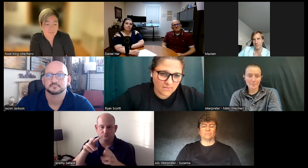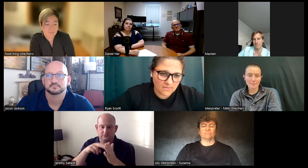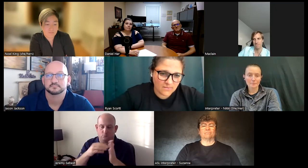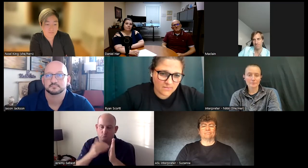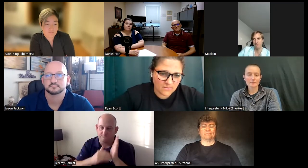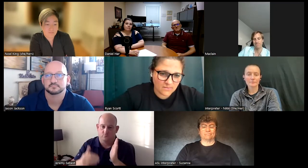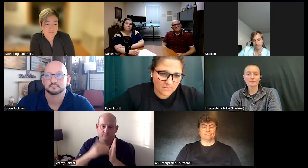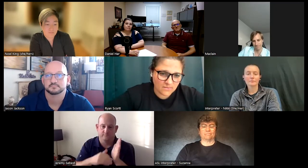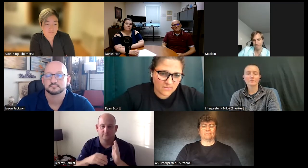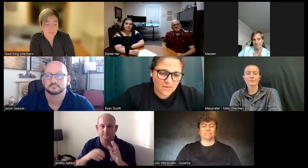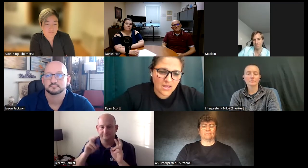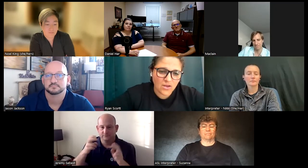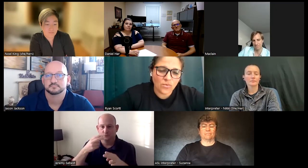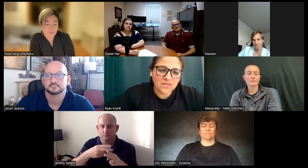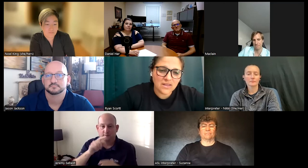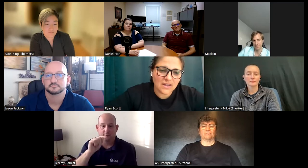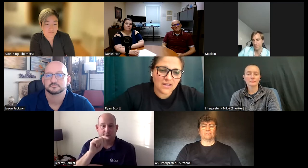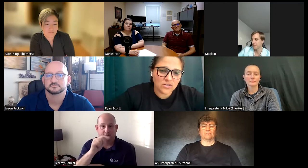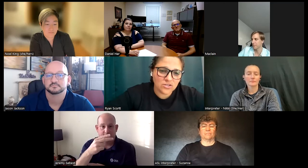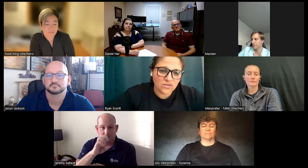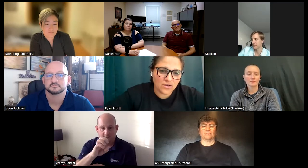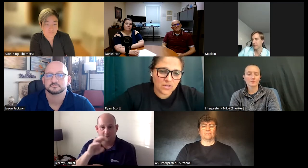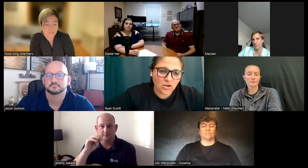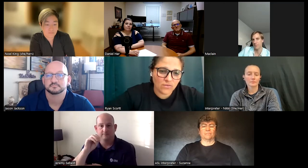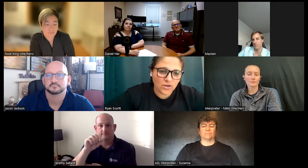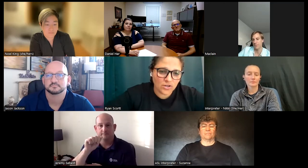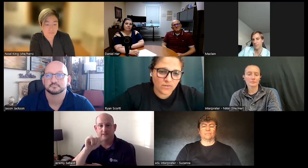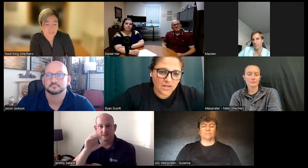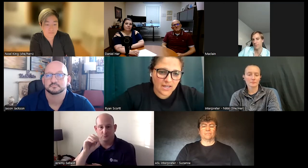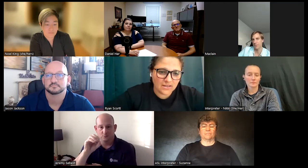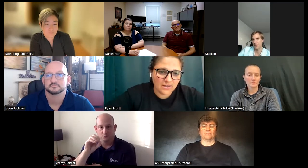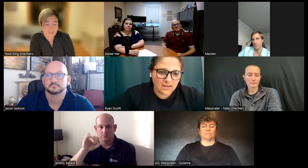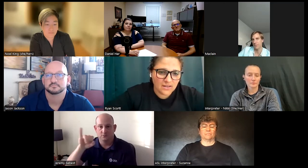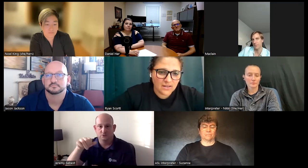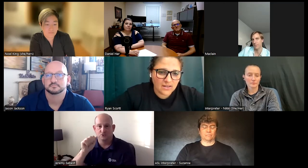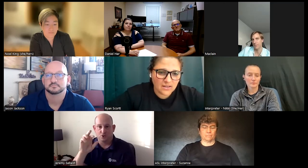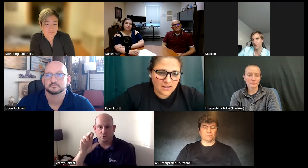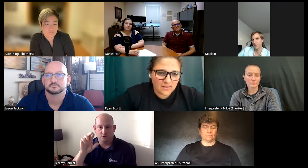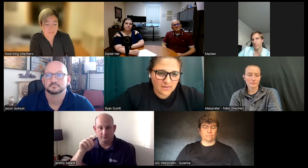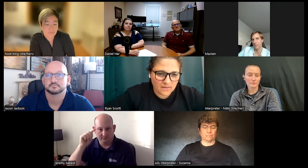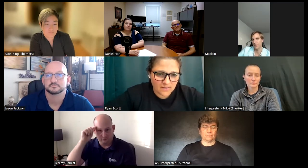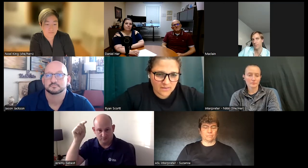please one thing that I look to that I read over and over again